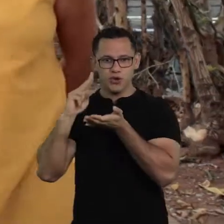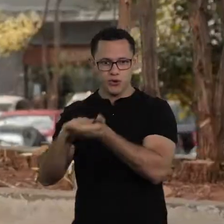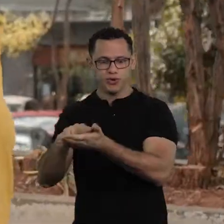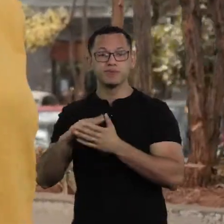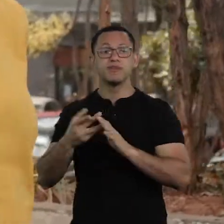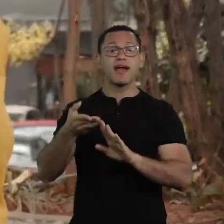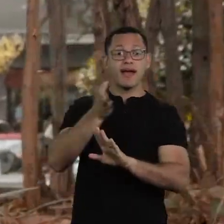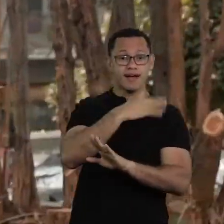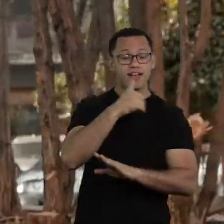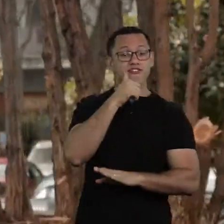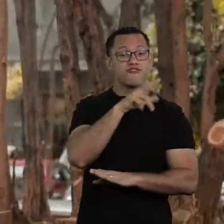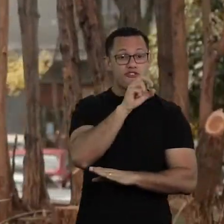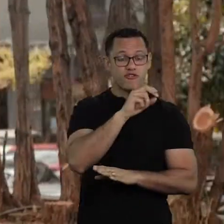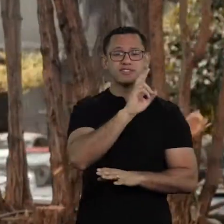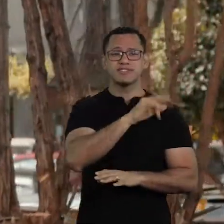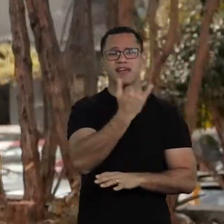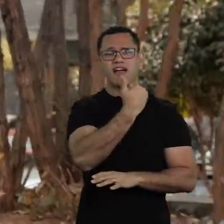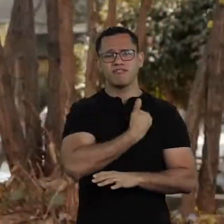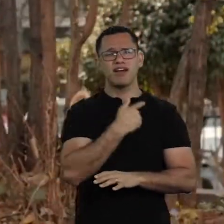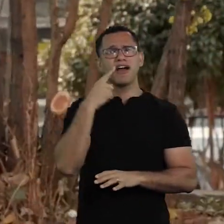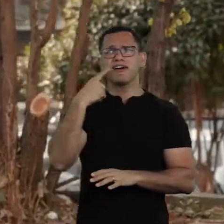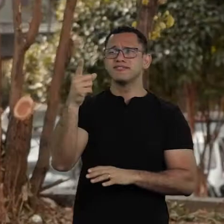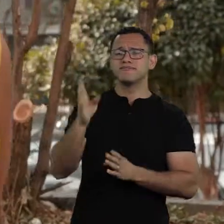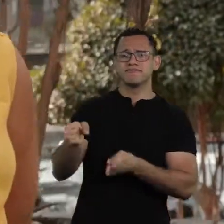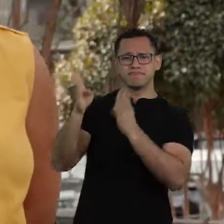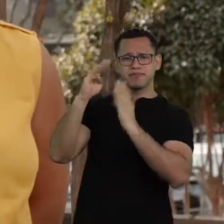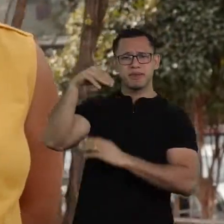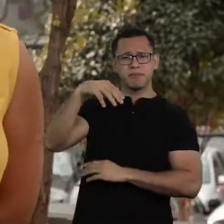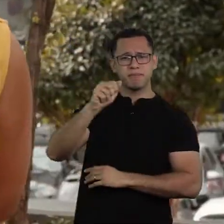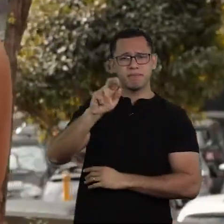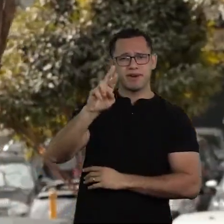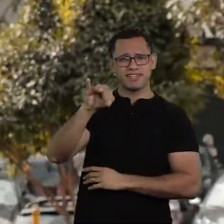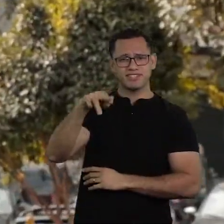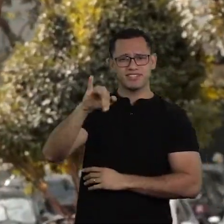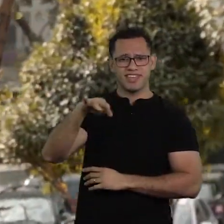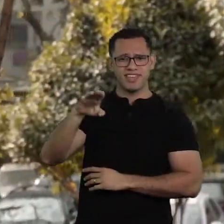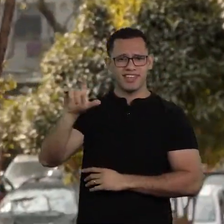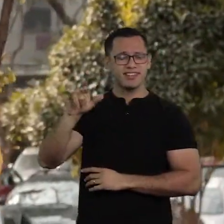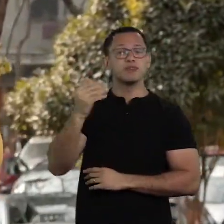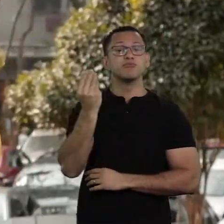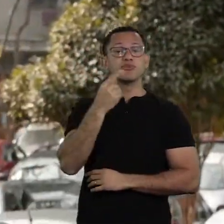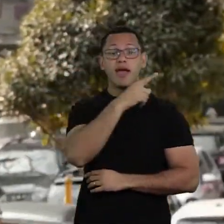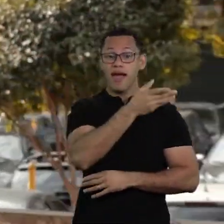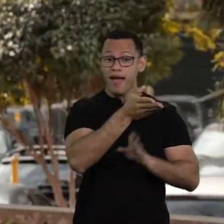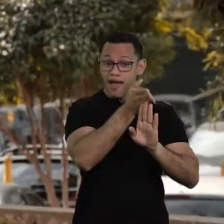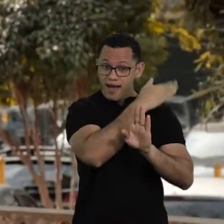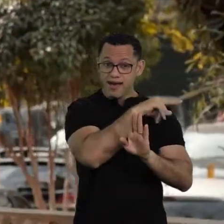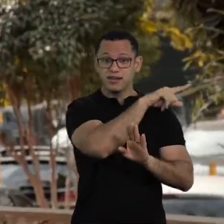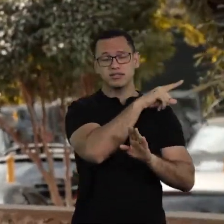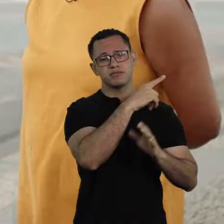And my grandmother always liked to pass in front of the Martinelli building, because when she came to Sao Paulo in 1951,